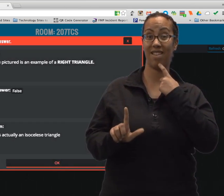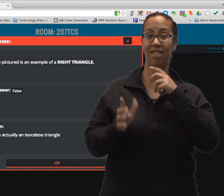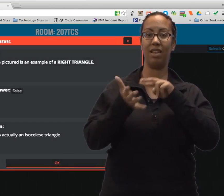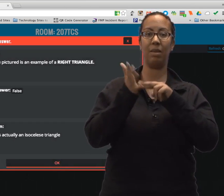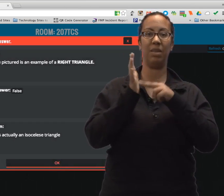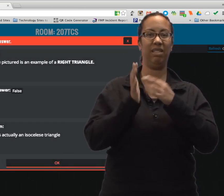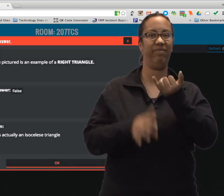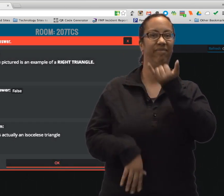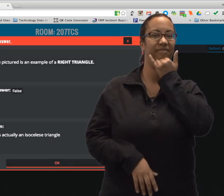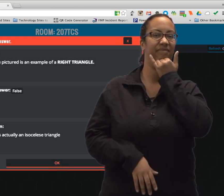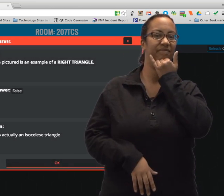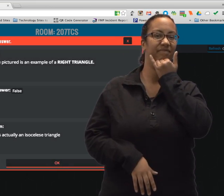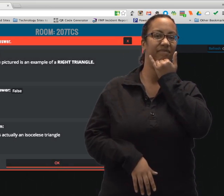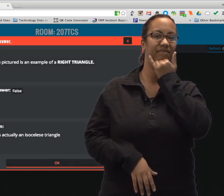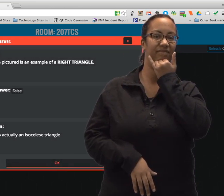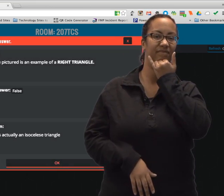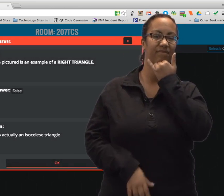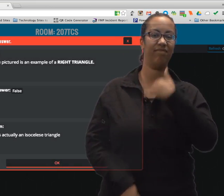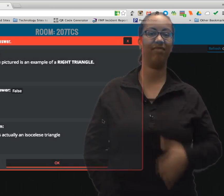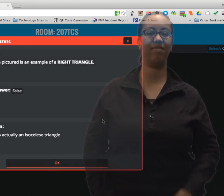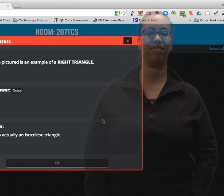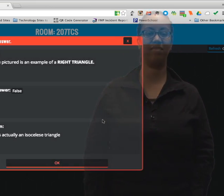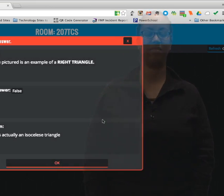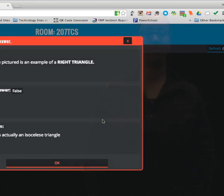If it pops up red that means you've gotten it wrong.